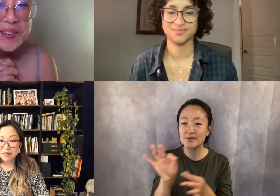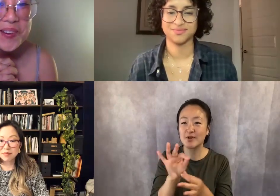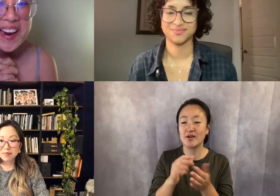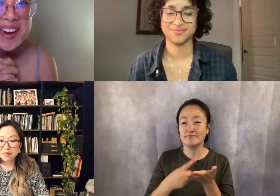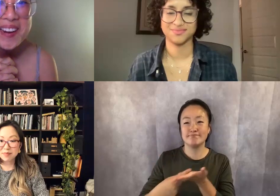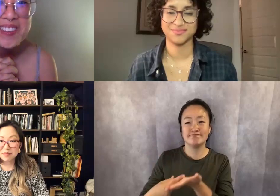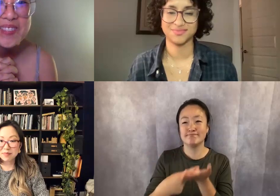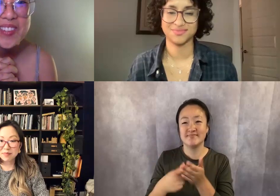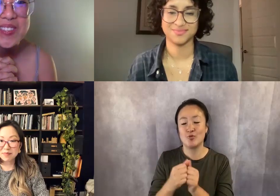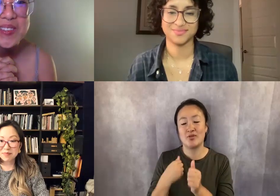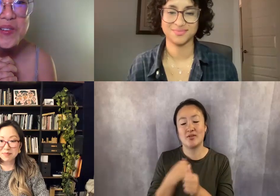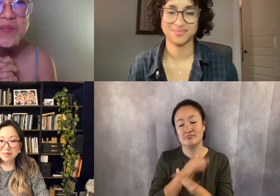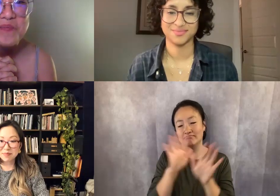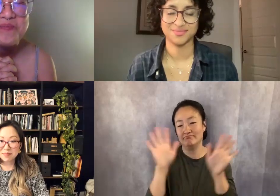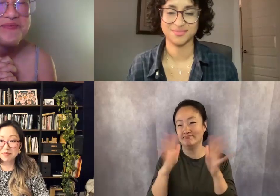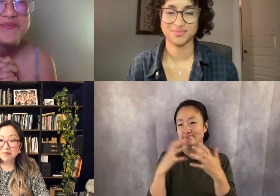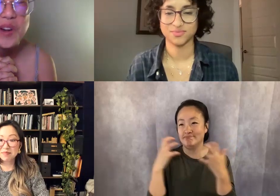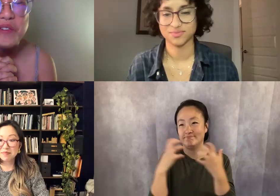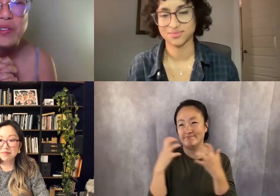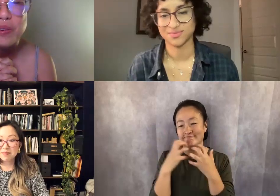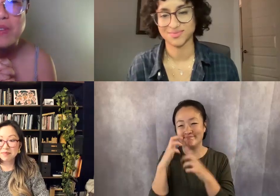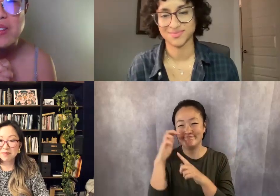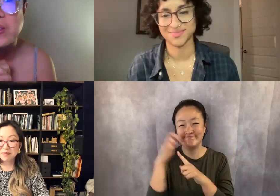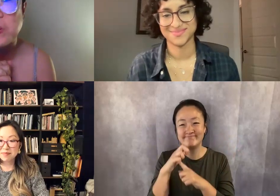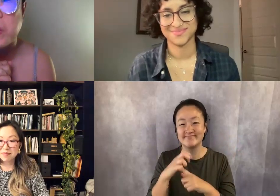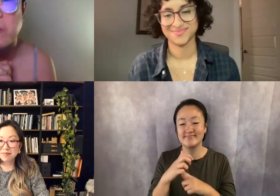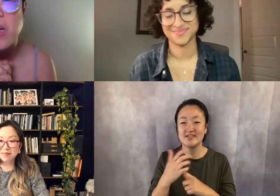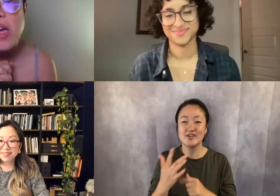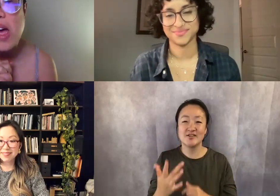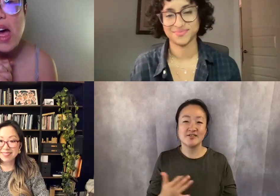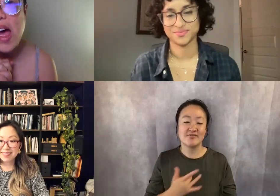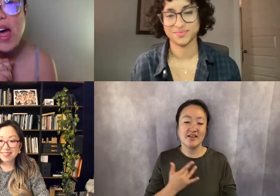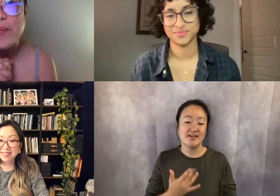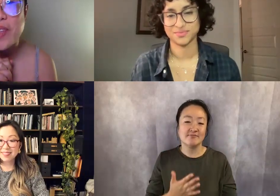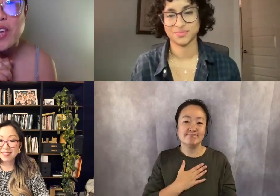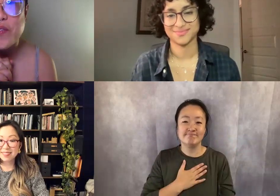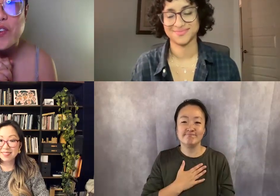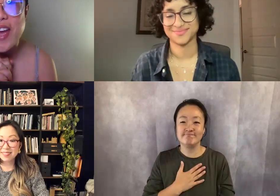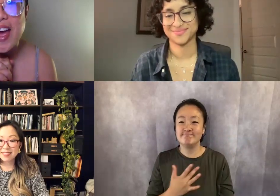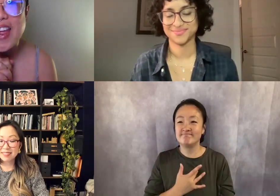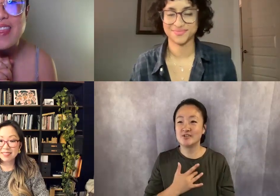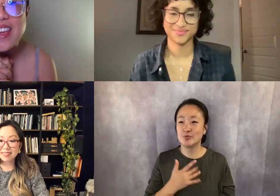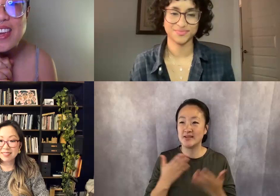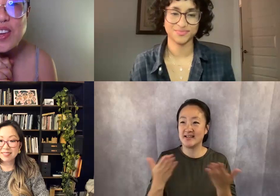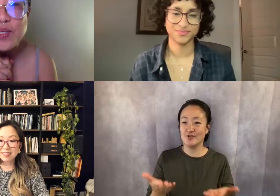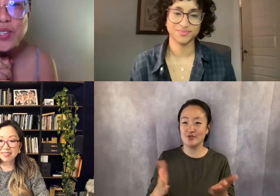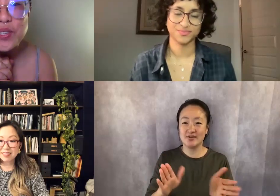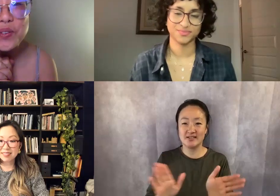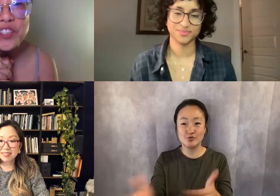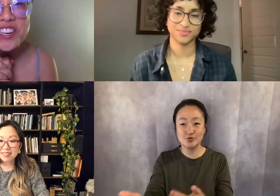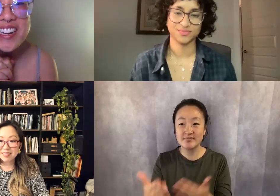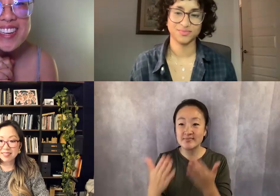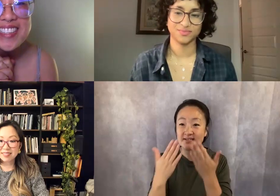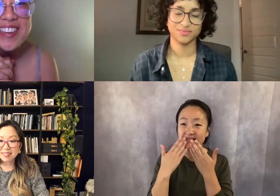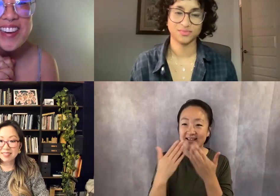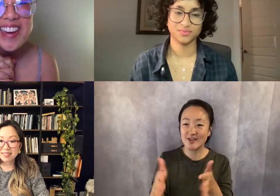I felt so wonderful to be in this room. Thank you for that, and thank you to Jenna and Sarica